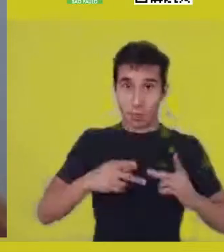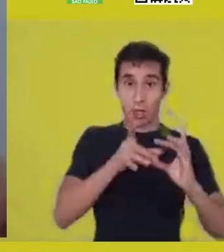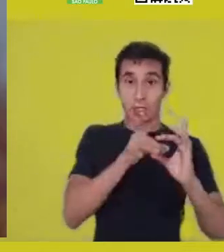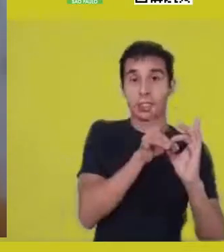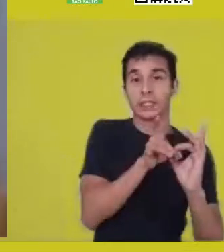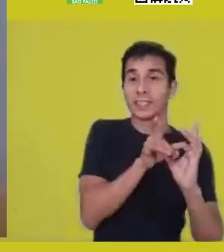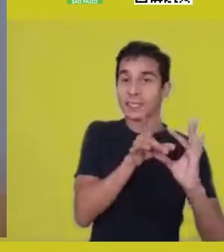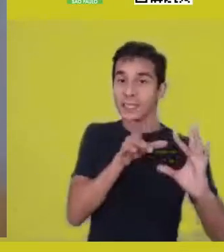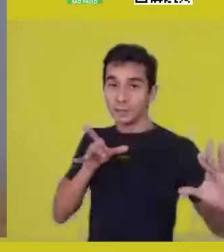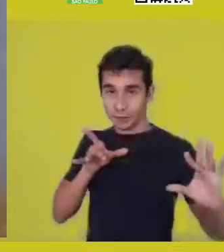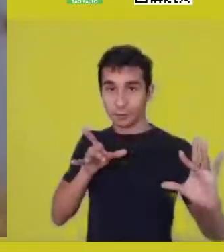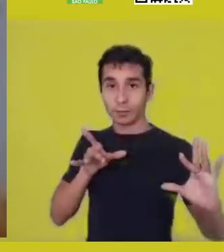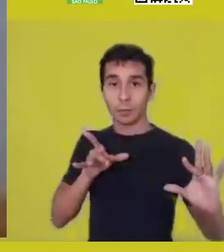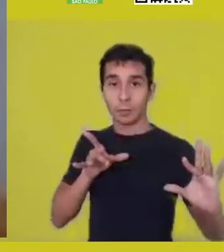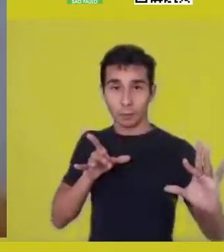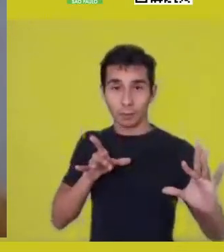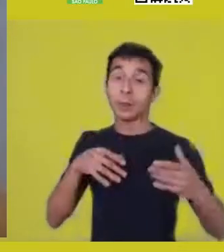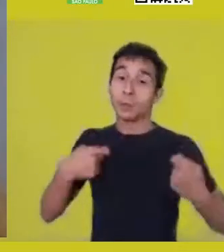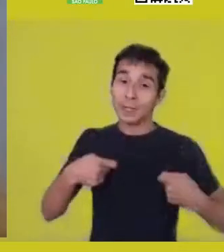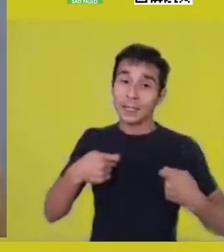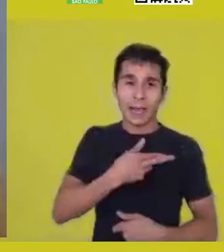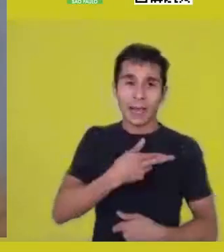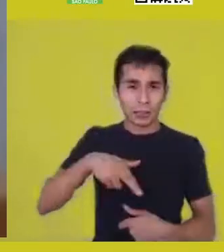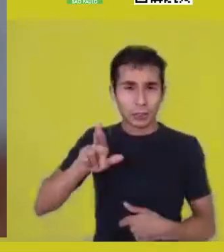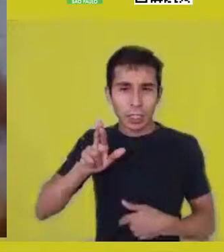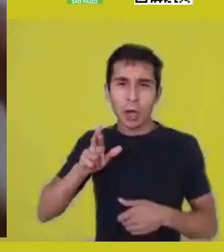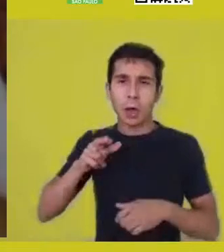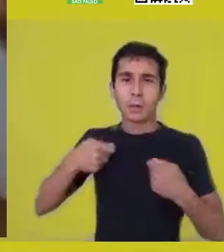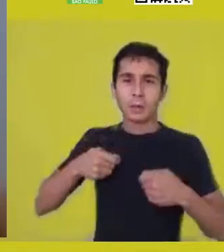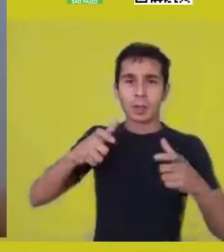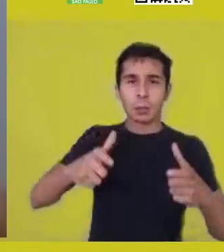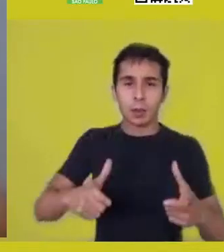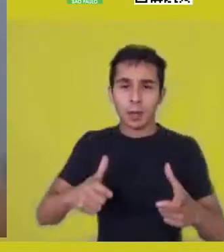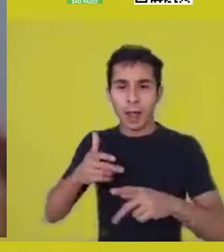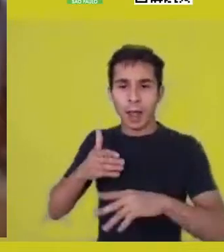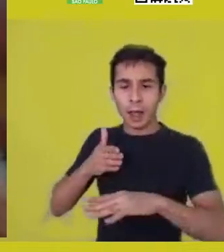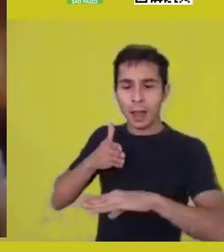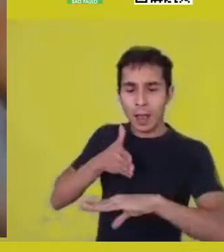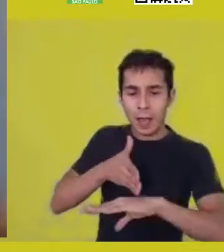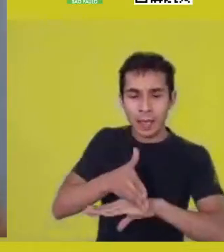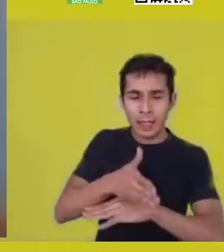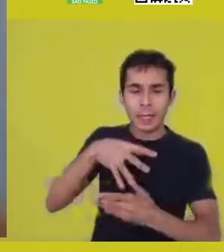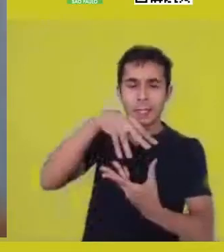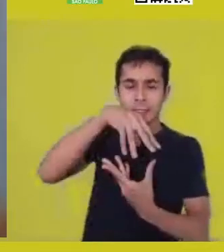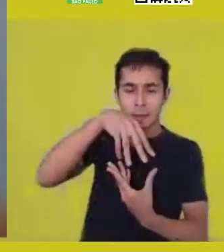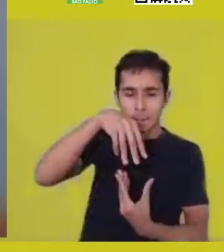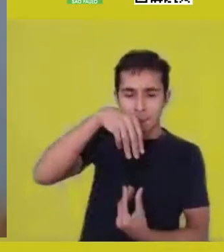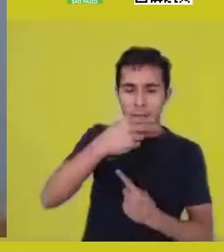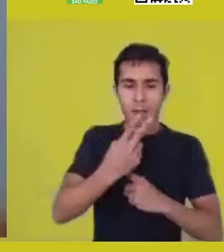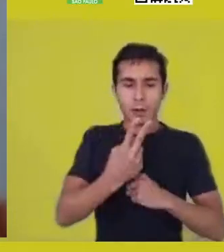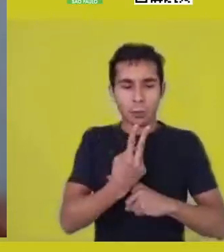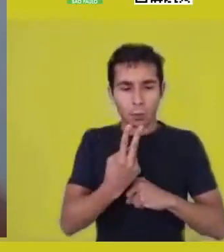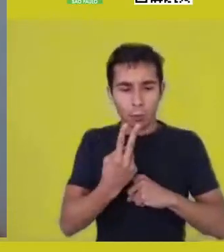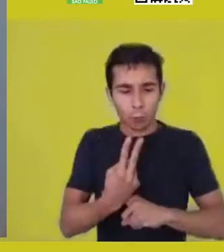entering certain spaces, fulfilling a moral agenda,